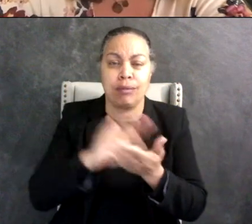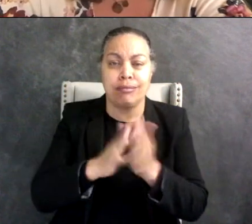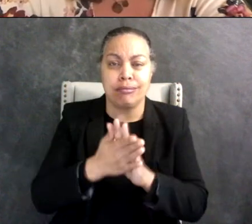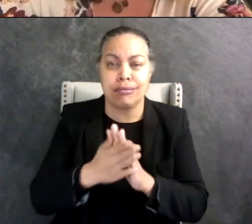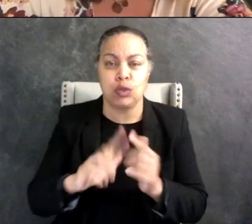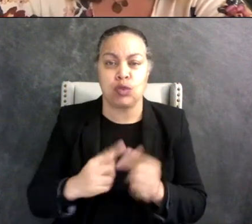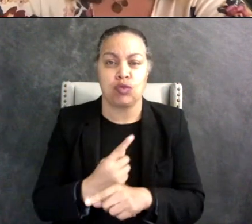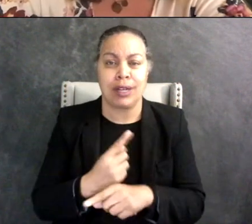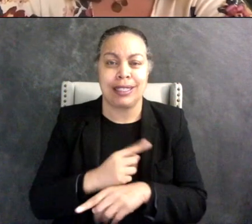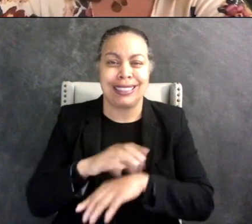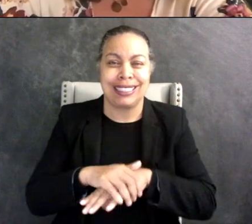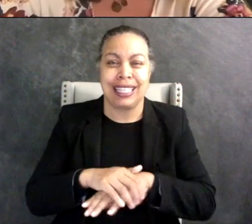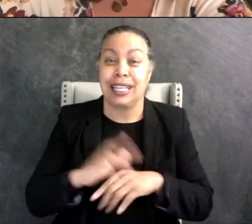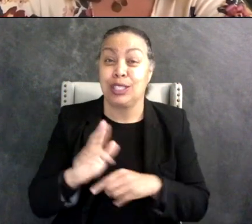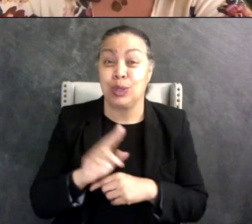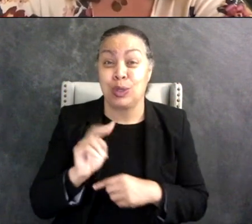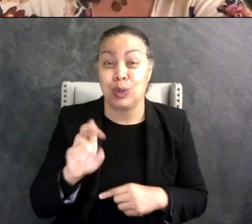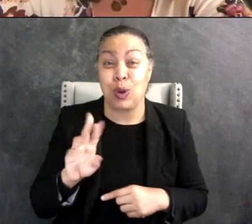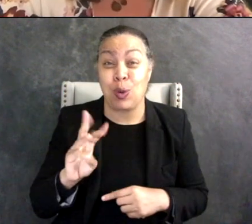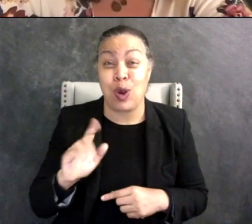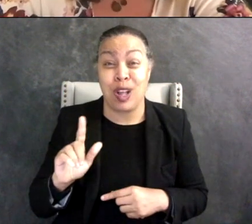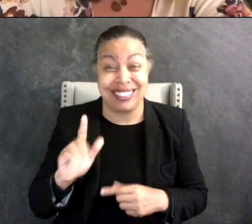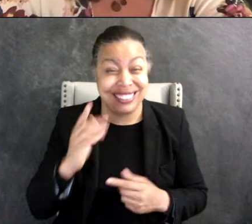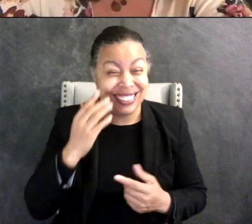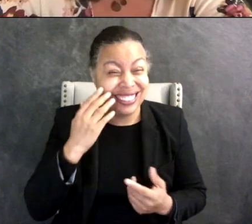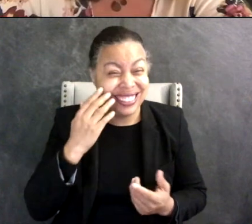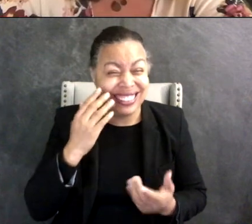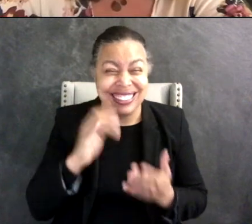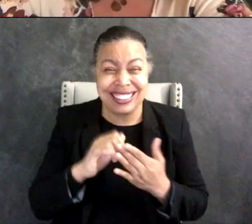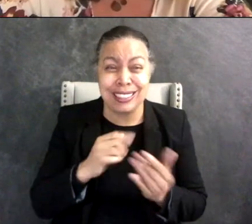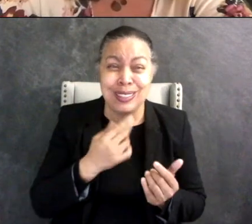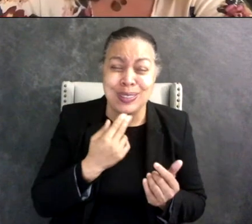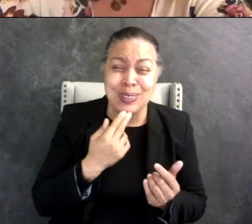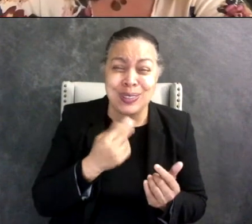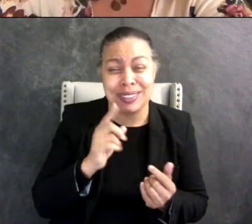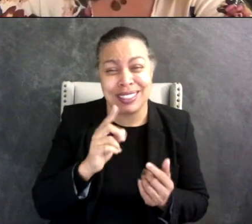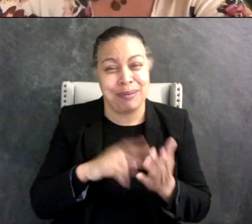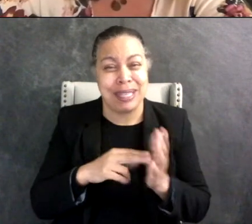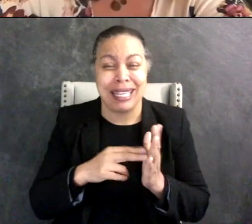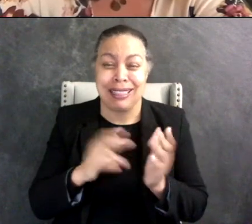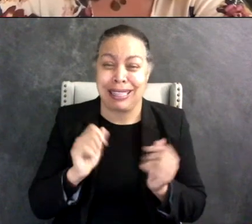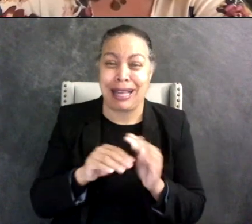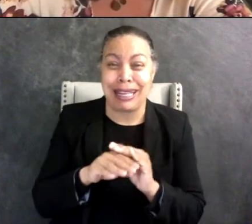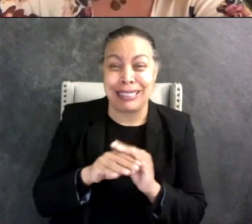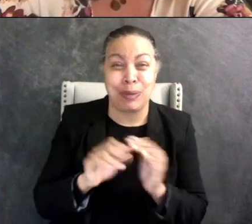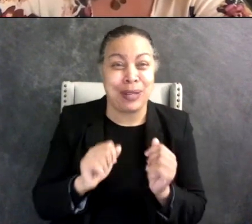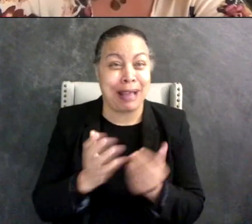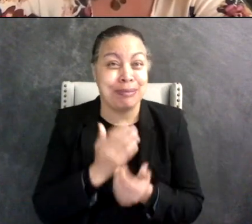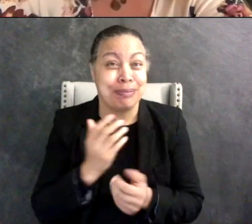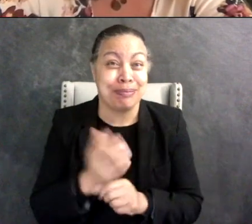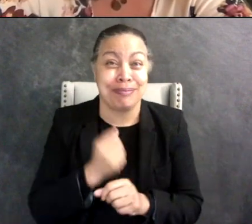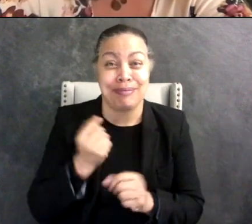little narwhals so they're really accessible and sharing those and that's been I think like